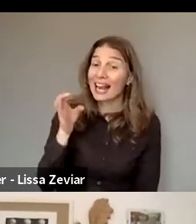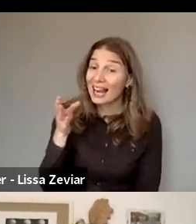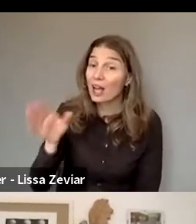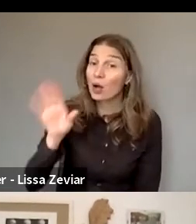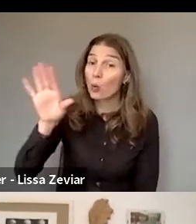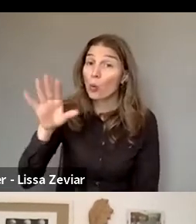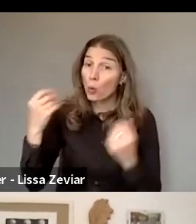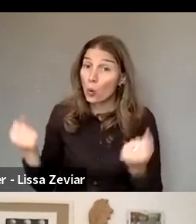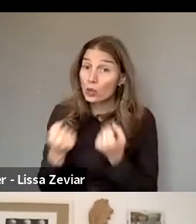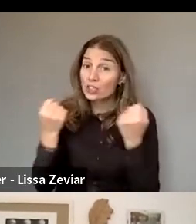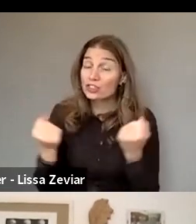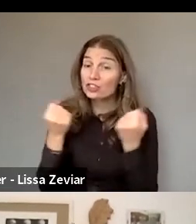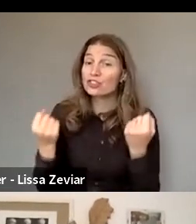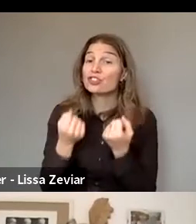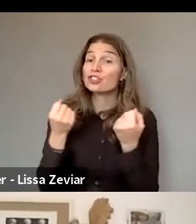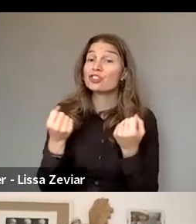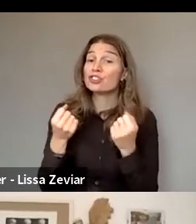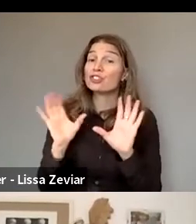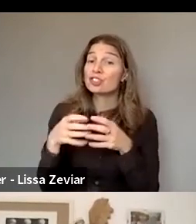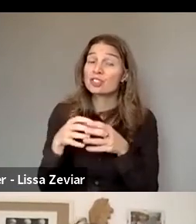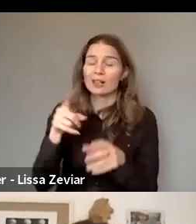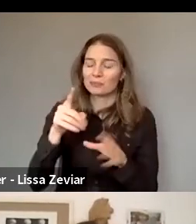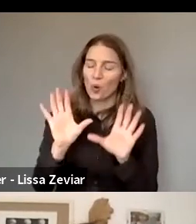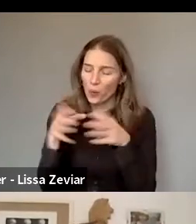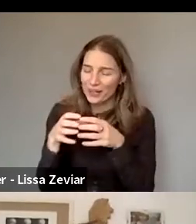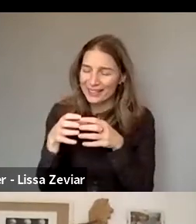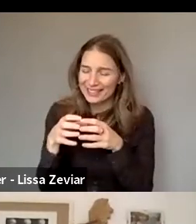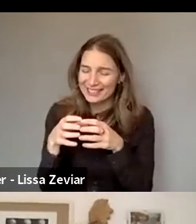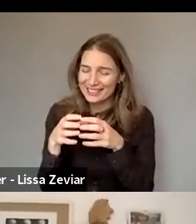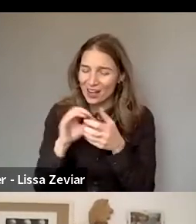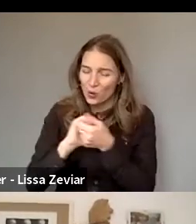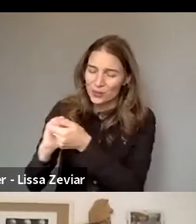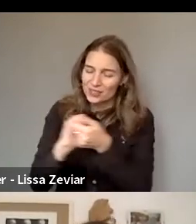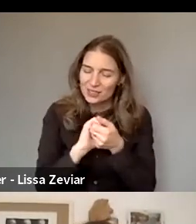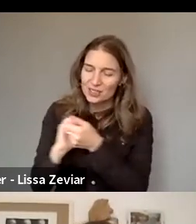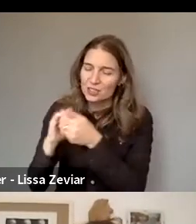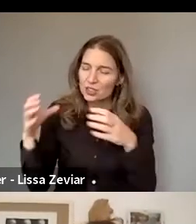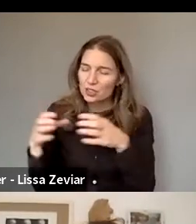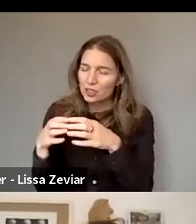through your information any difference between the partners,